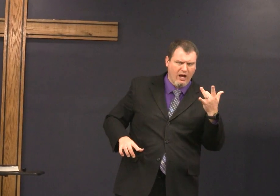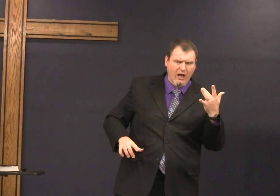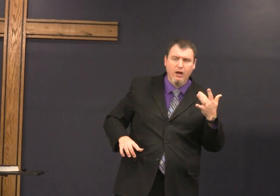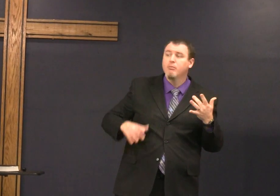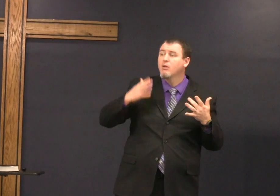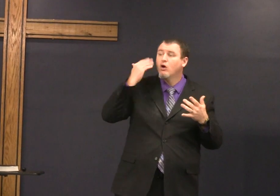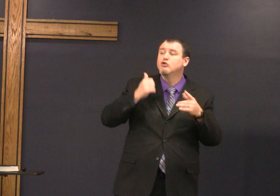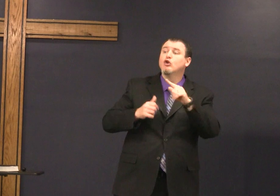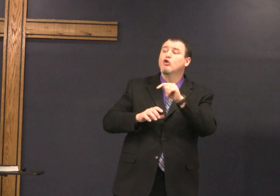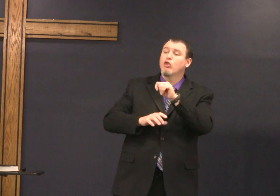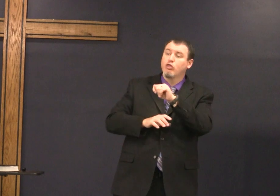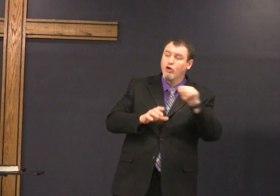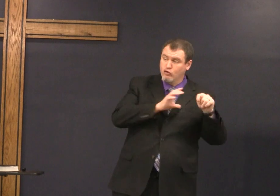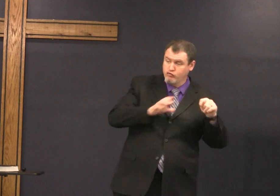why do we add this title the Christ